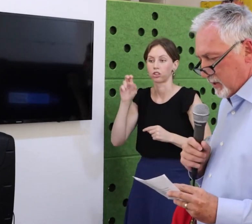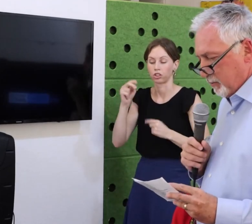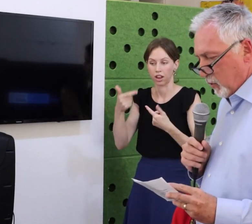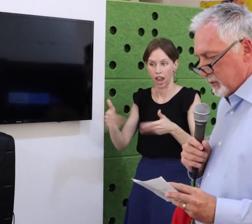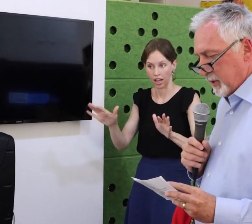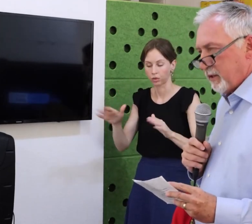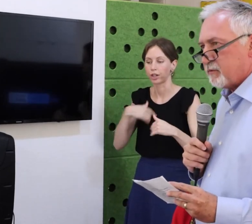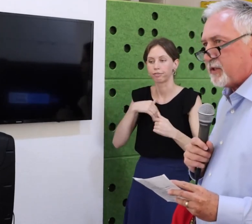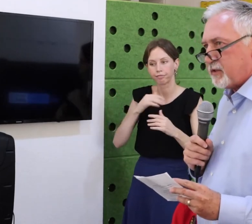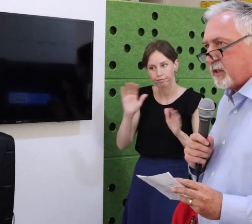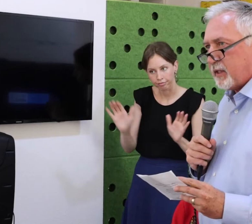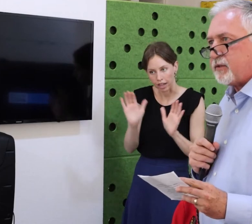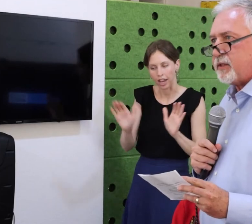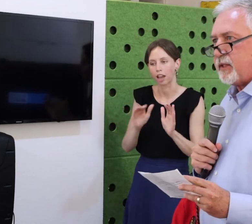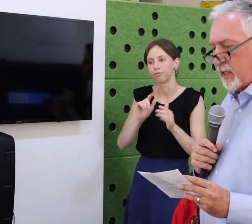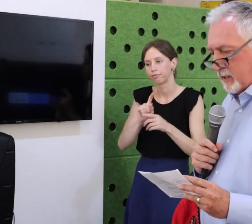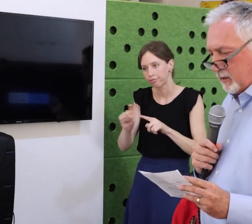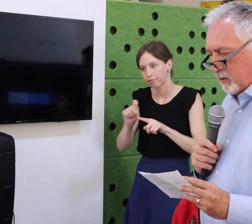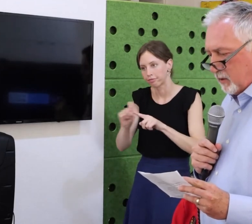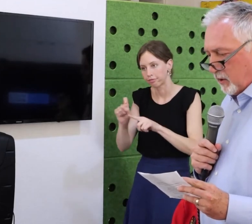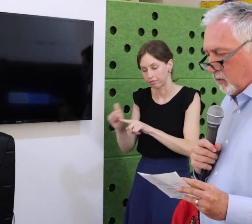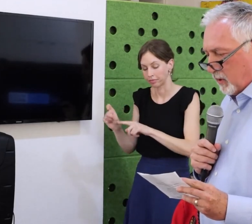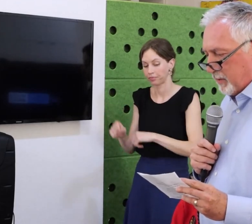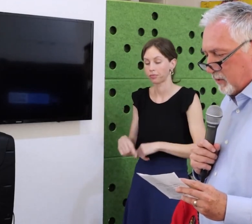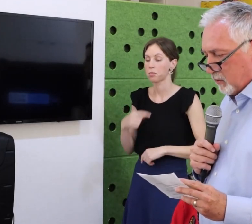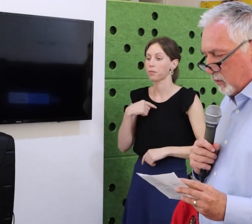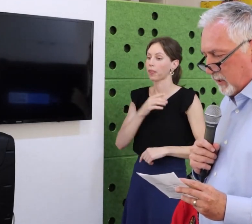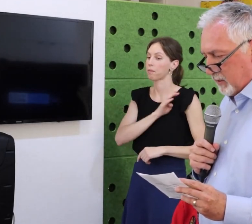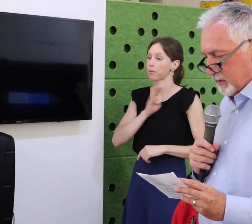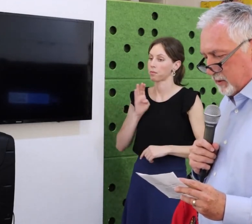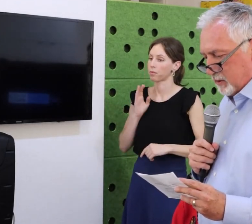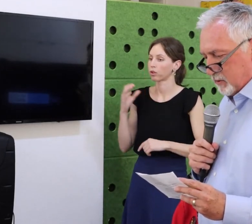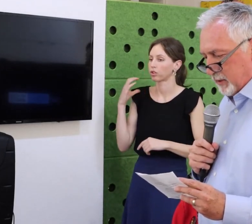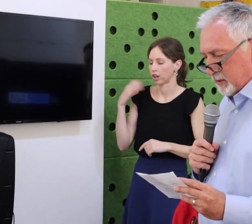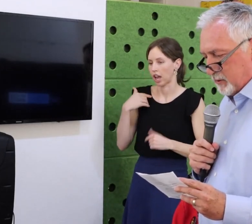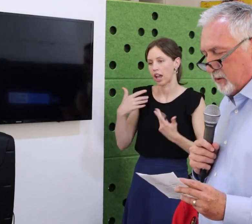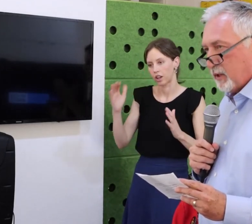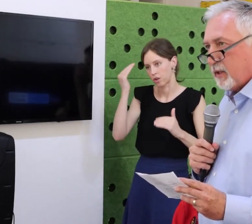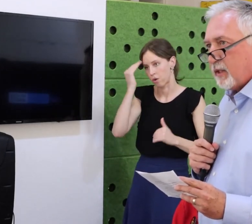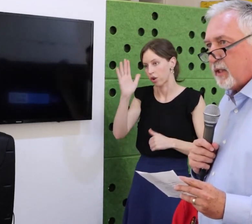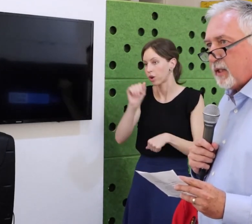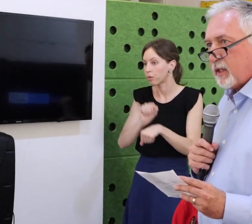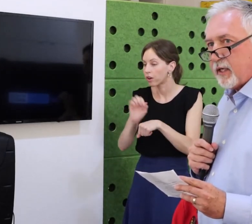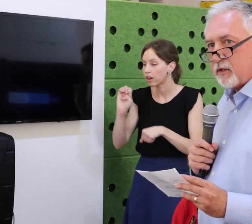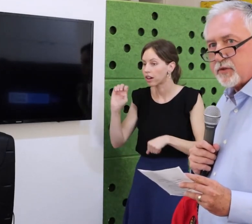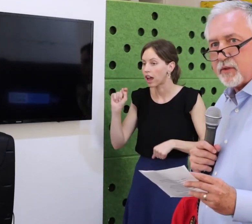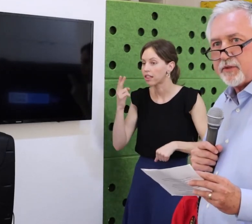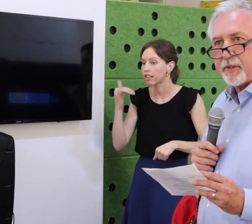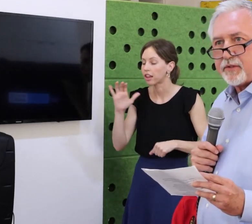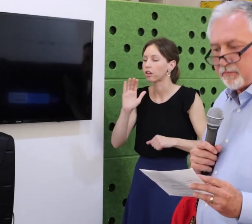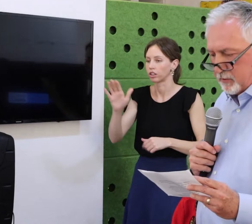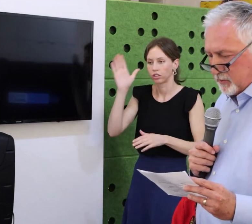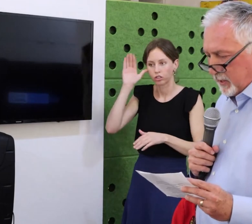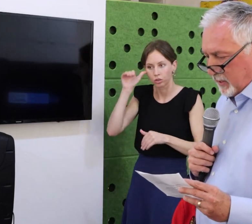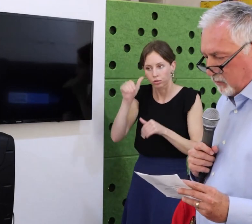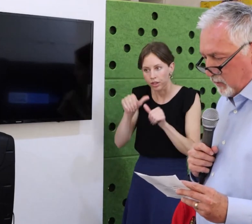In 2020 she stewarded a great transit bill that would have accountability to RTD and have the world not imploded with